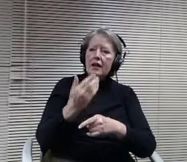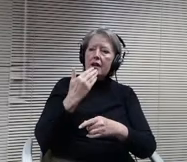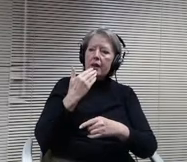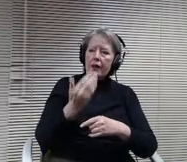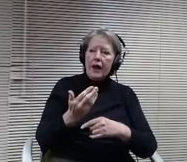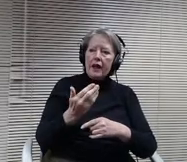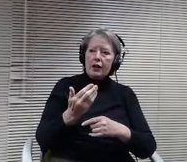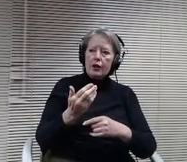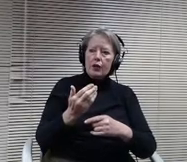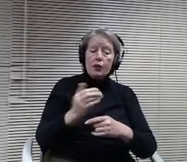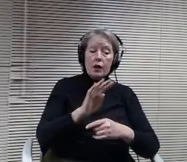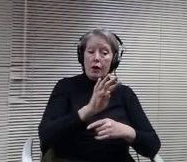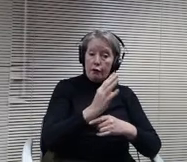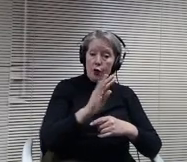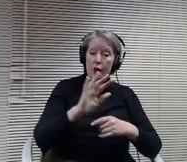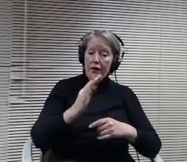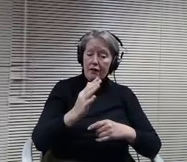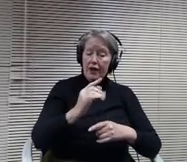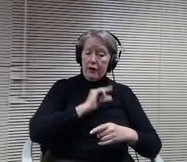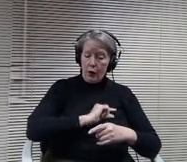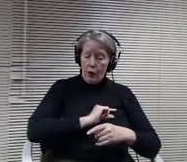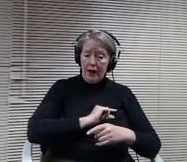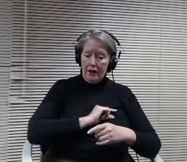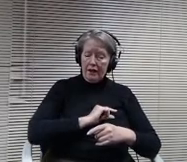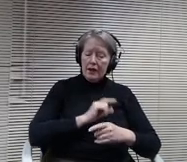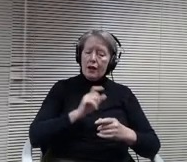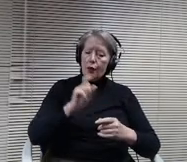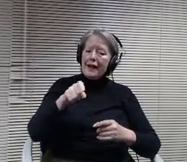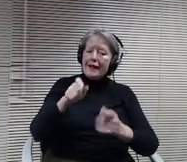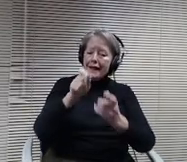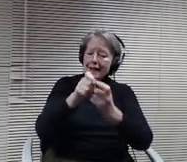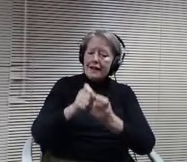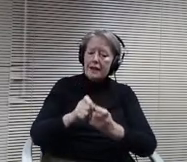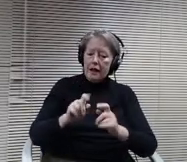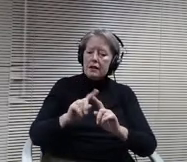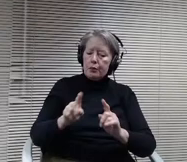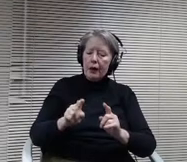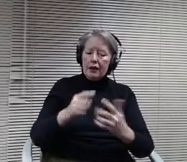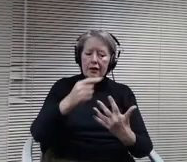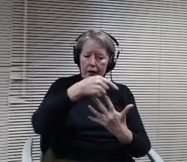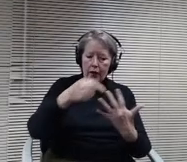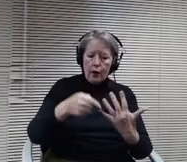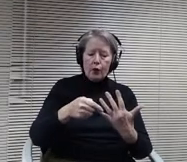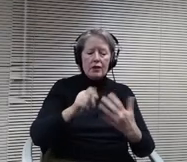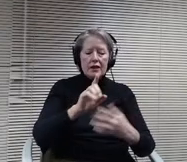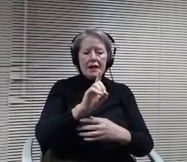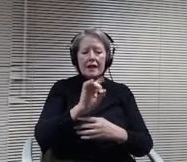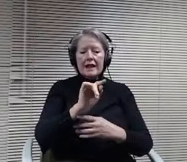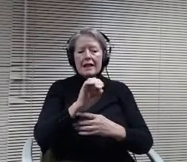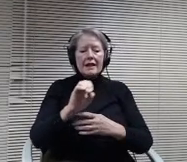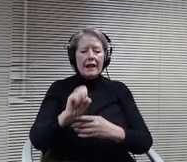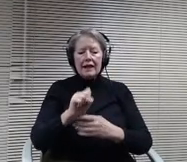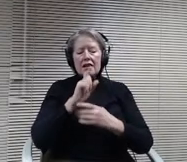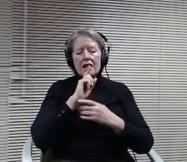be in, but I think those are very key dates for a big population of the district. So thank you for clarifying that.